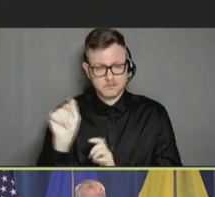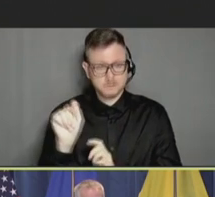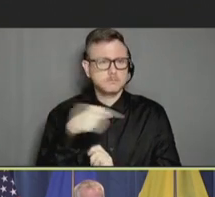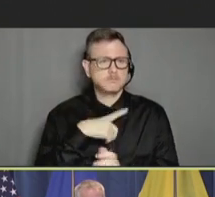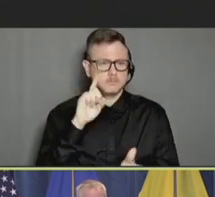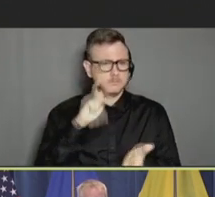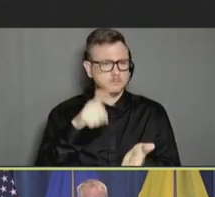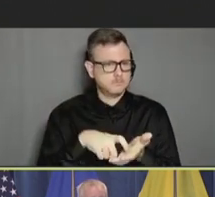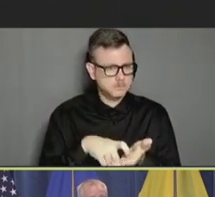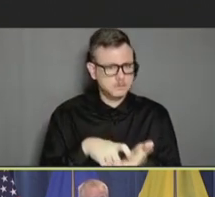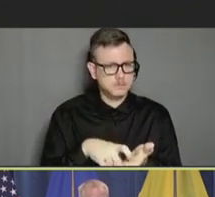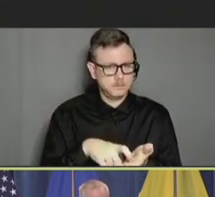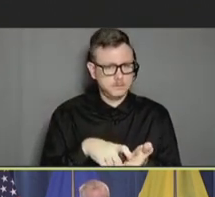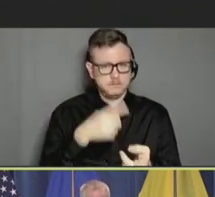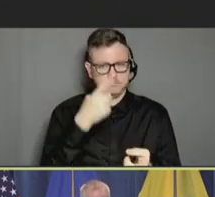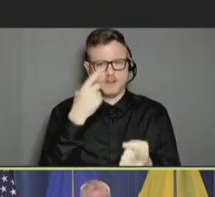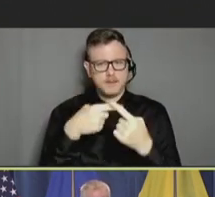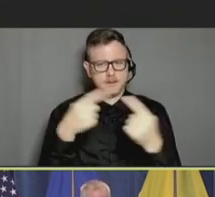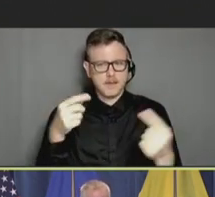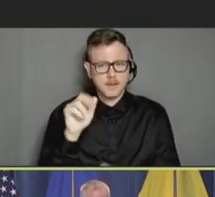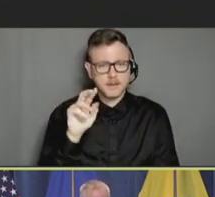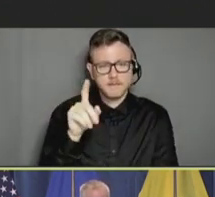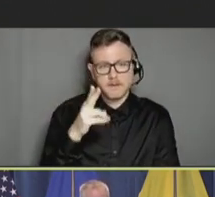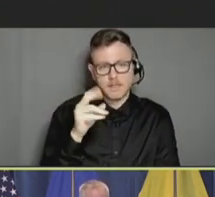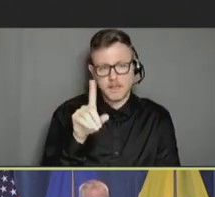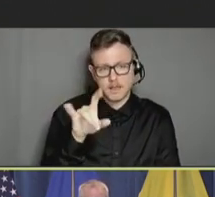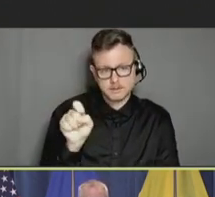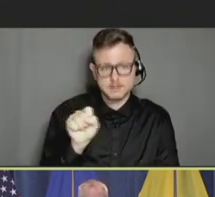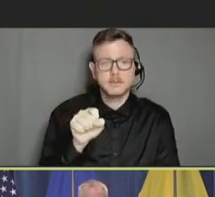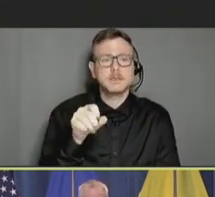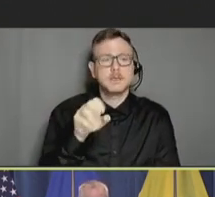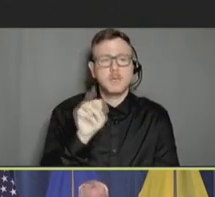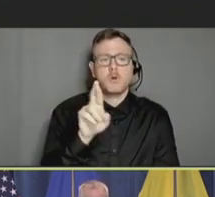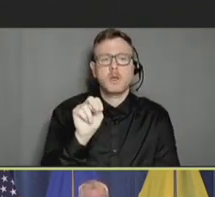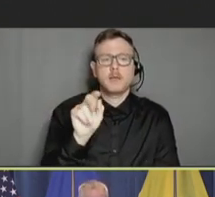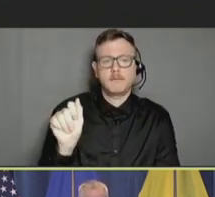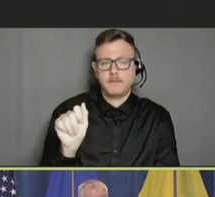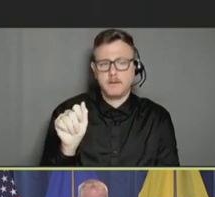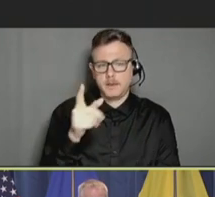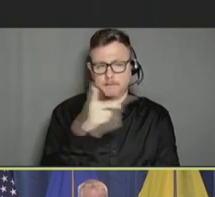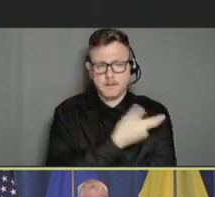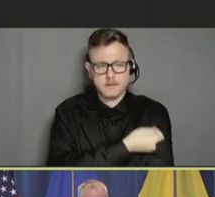with talking about anaphylaxis following the mRNA vaccines. We talked about mortality.